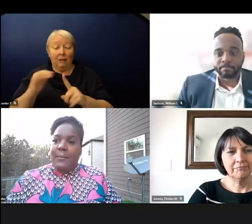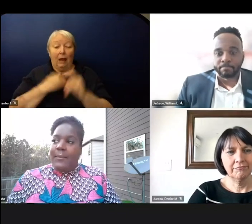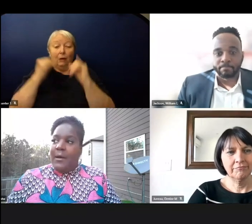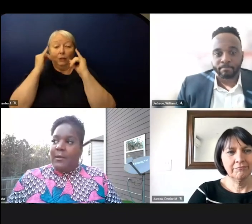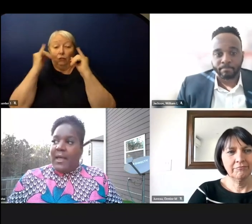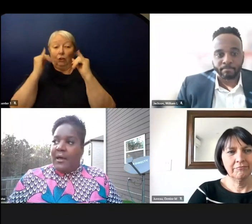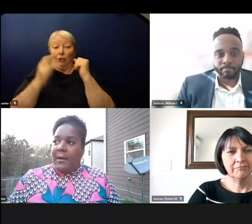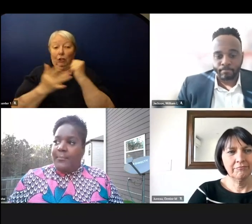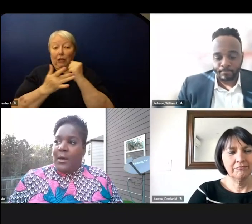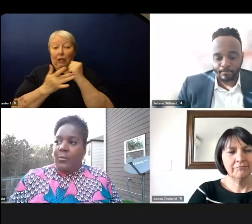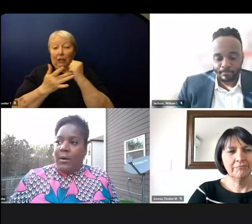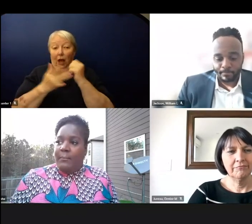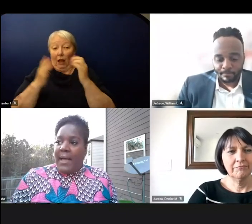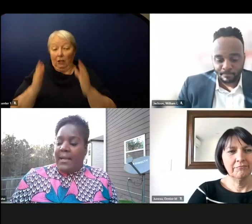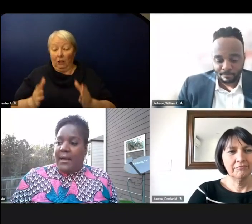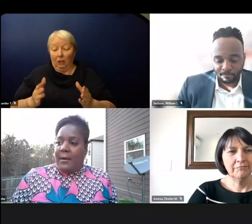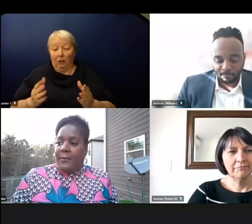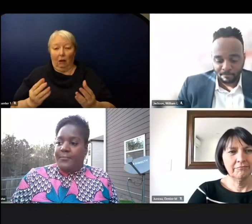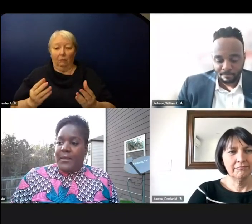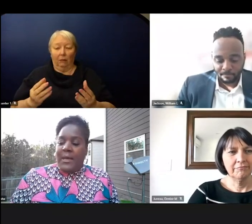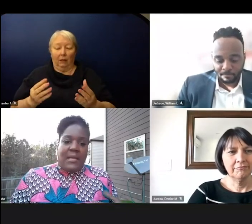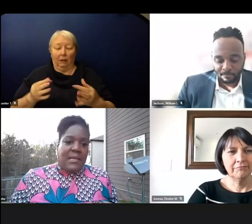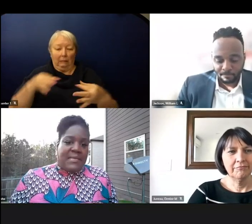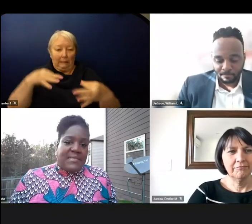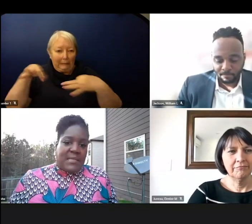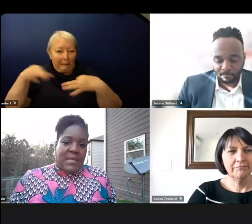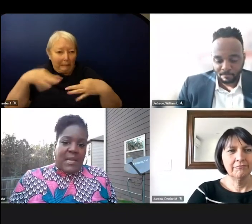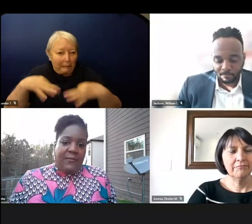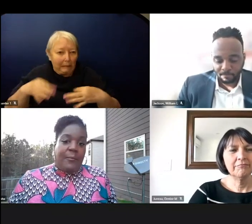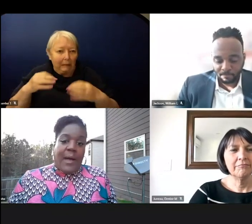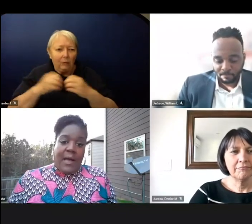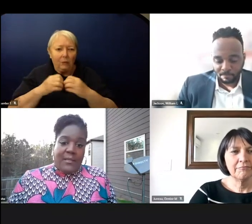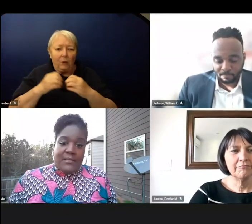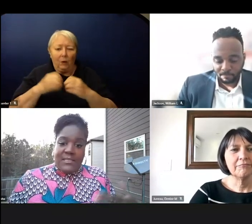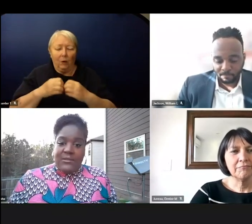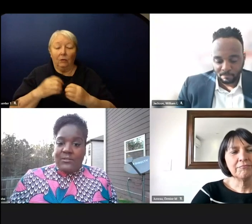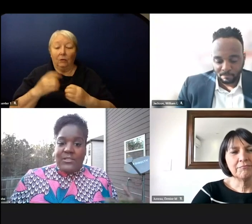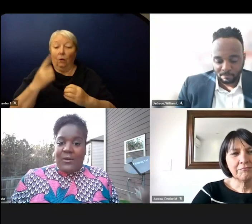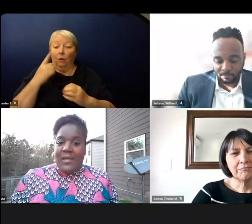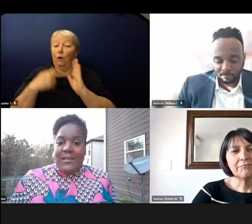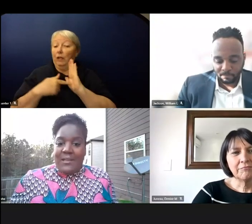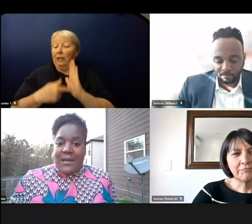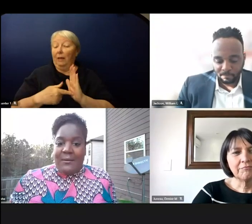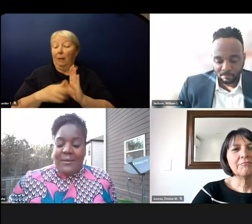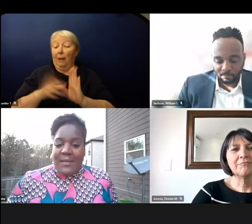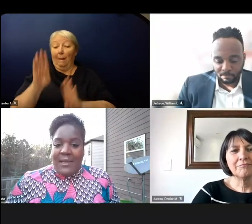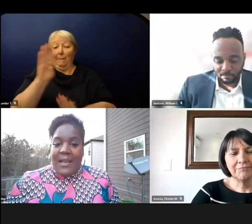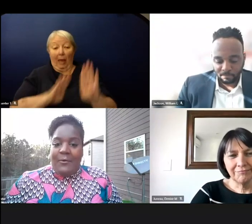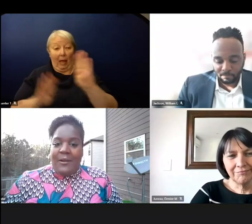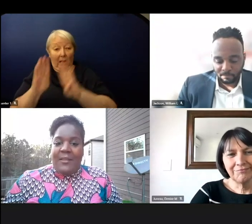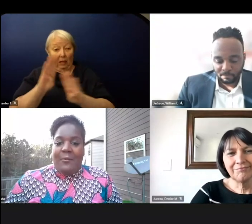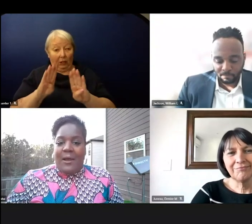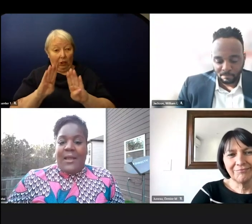like what might a lesson look like for biology. So I'll just go ahead and elaborate on that right now.